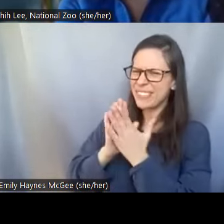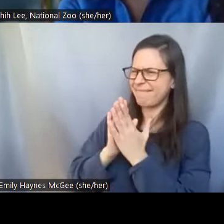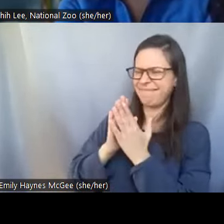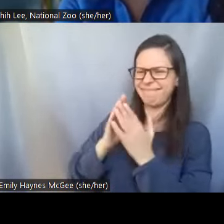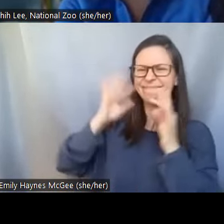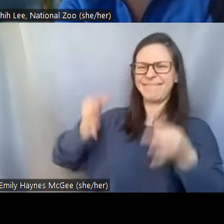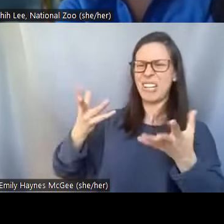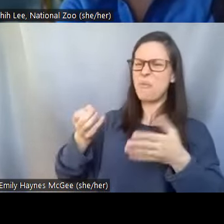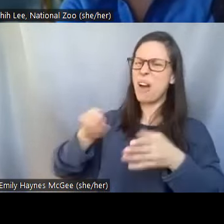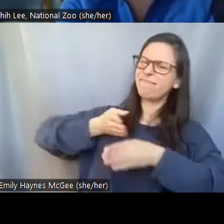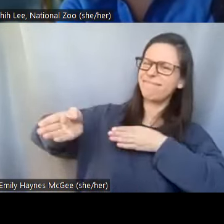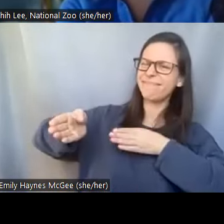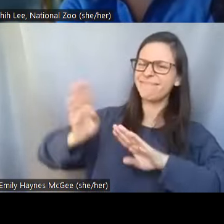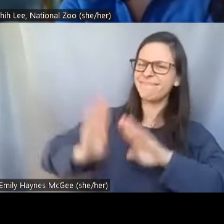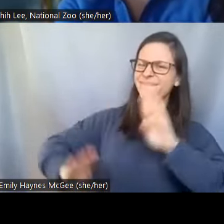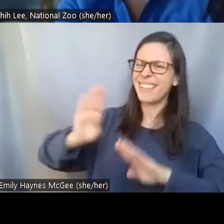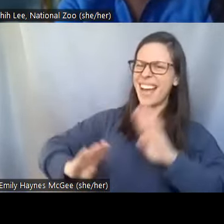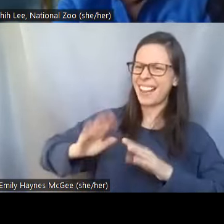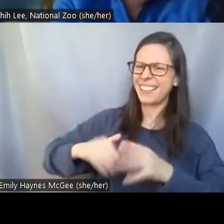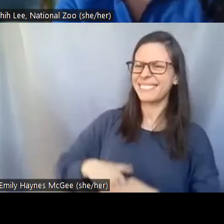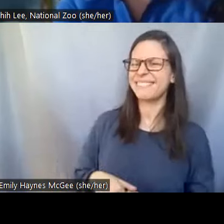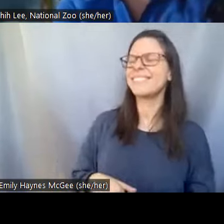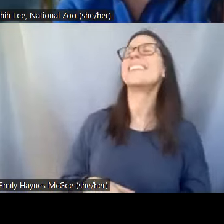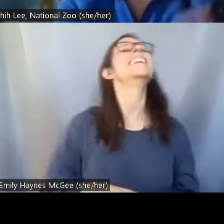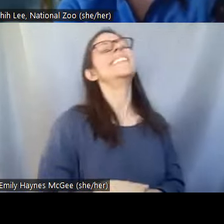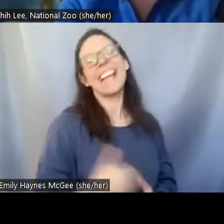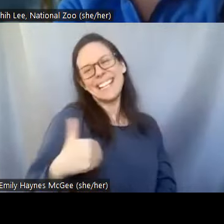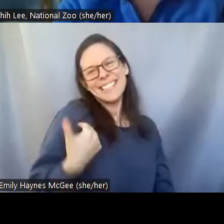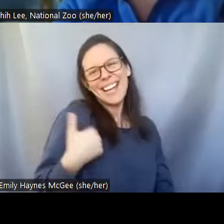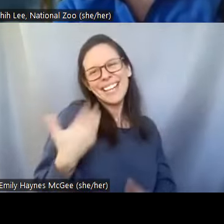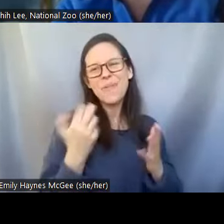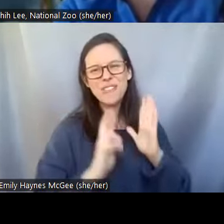Pei-Chih: Yeah I think when I was young I wanted to be an Astronaut I don't know if any of you are,